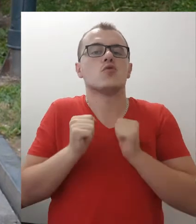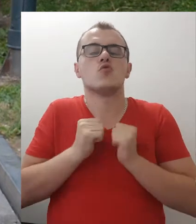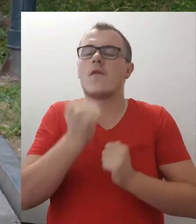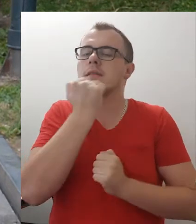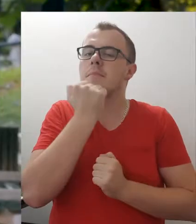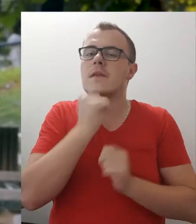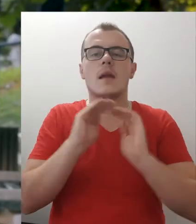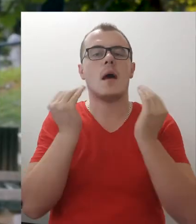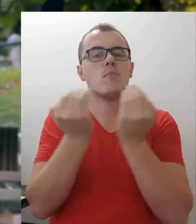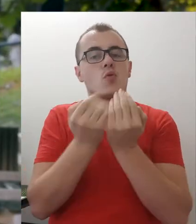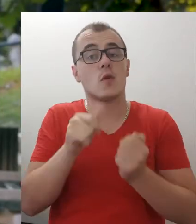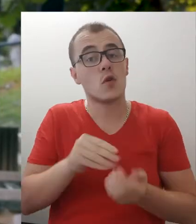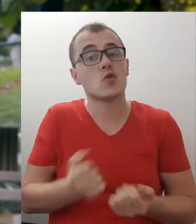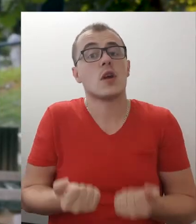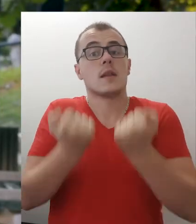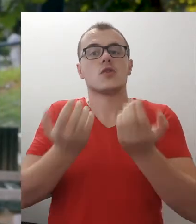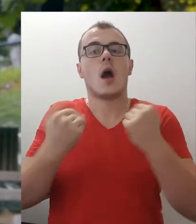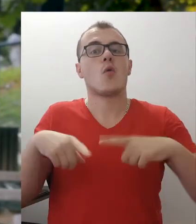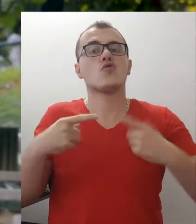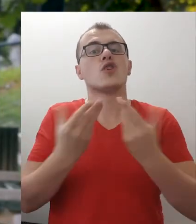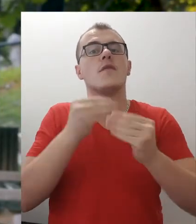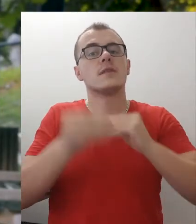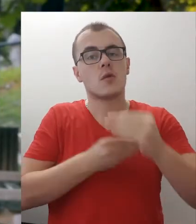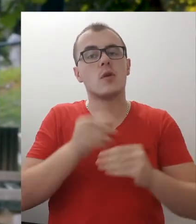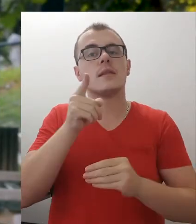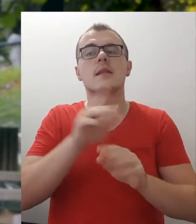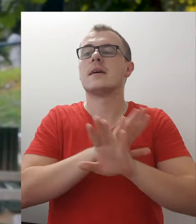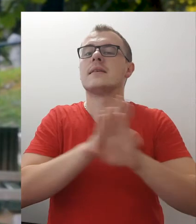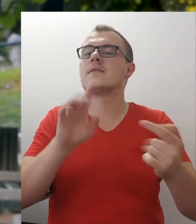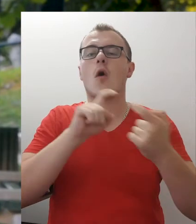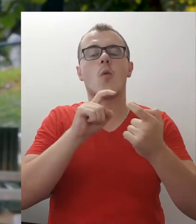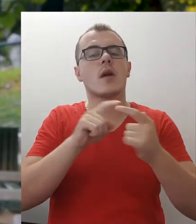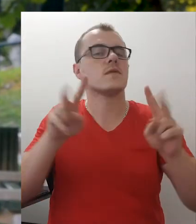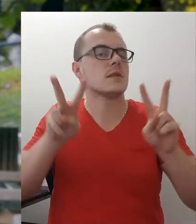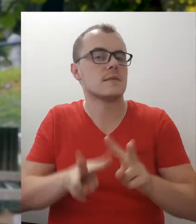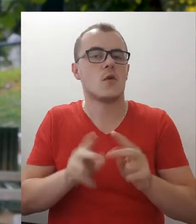It is even harder if you live with your parents, then all communication is reduced to text messages.